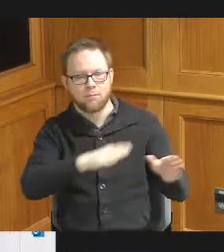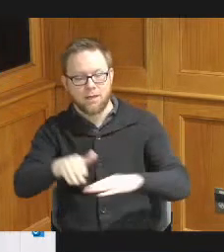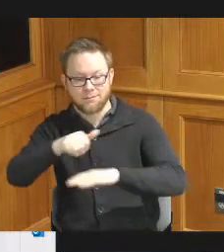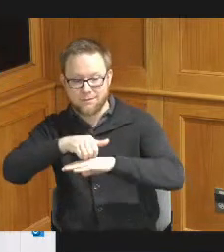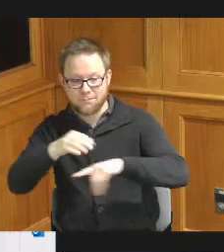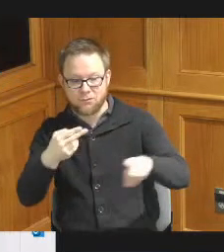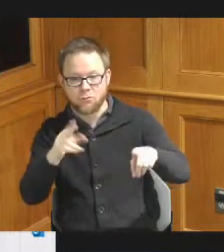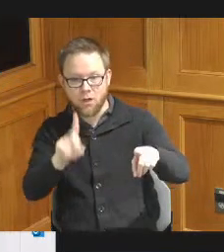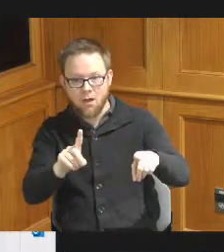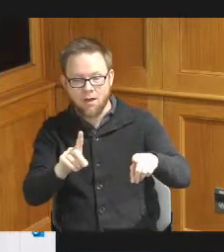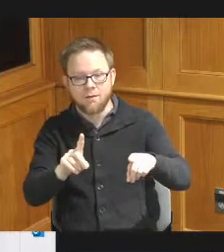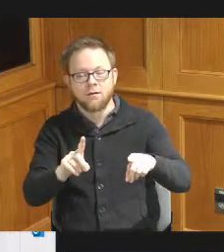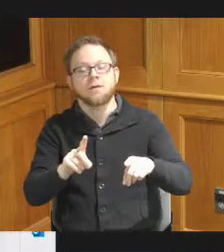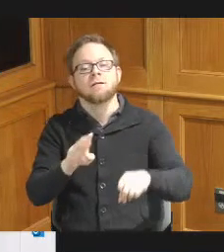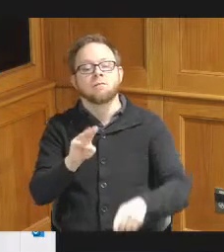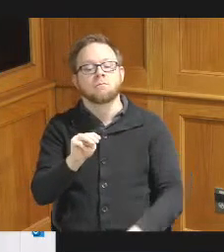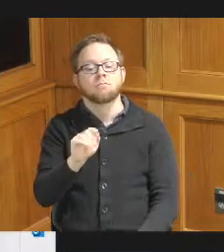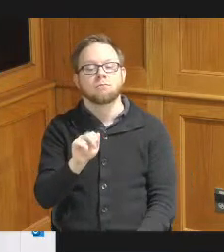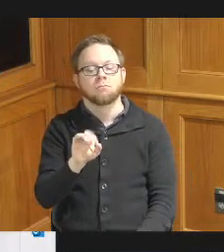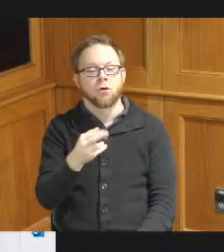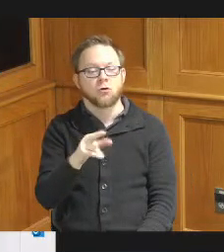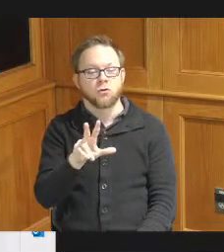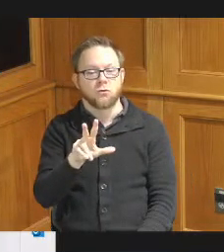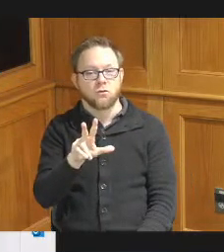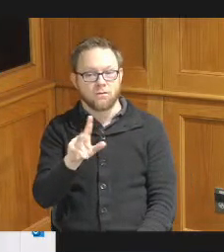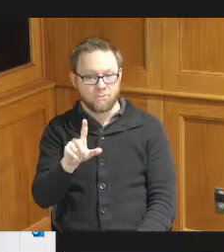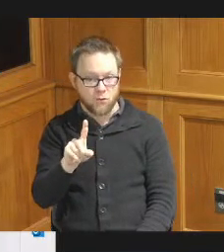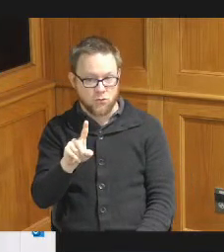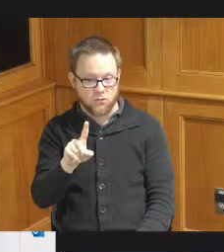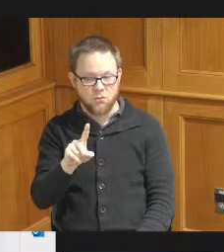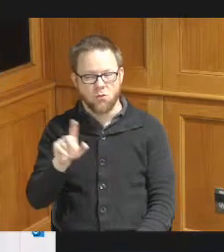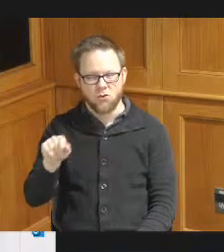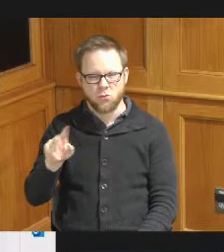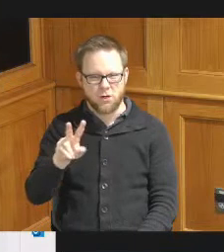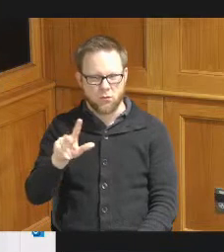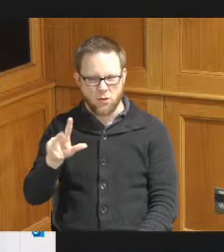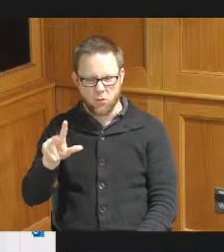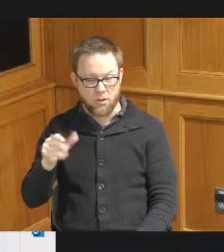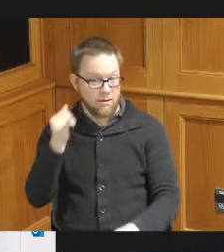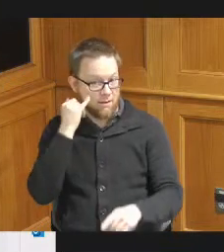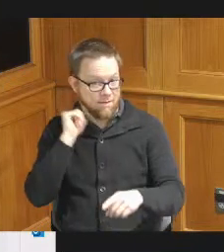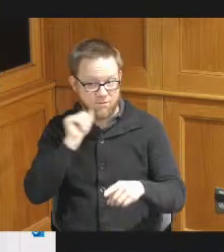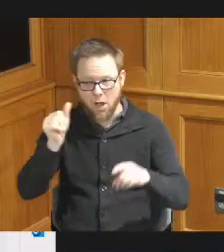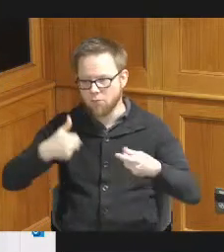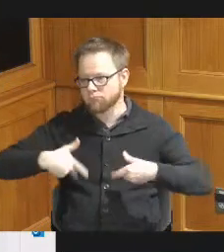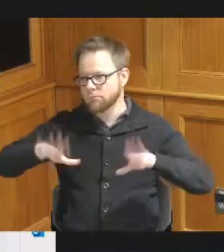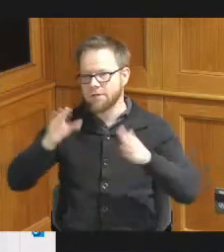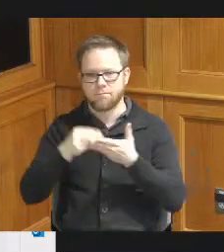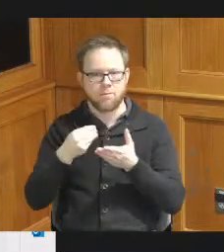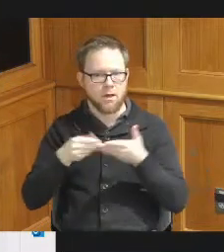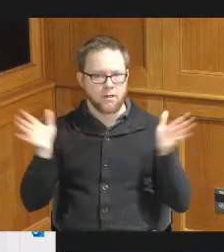2023 or they would basically be forfeiting the funds so a plan is due by that date